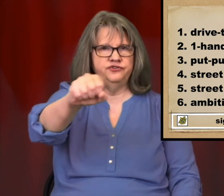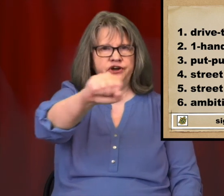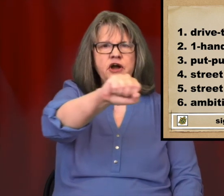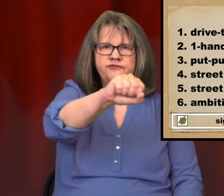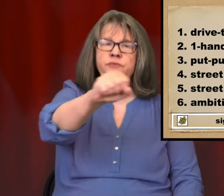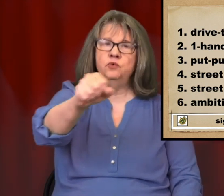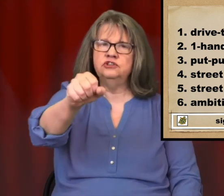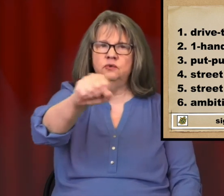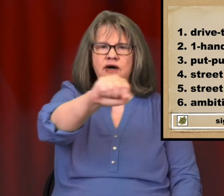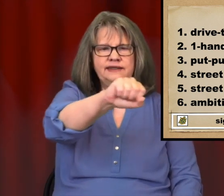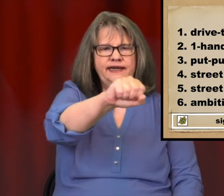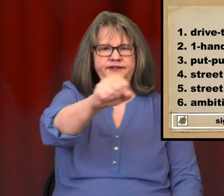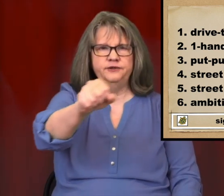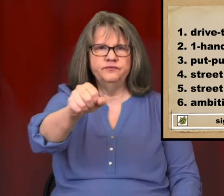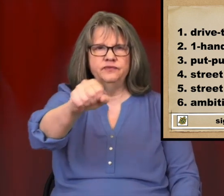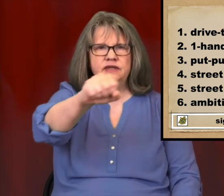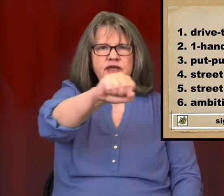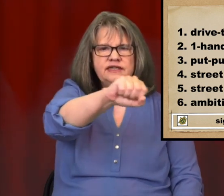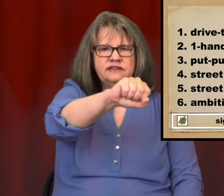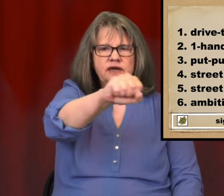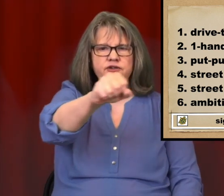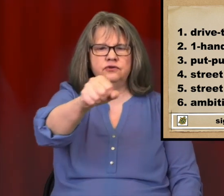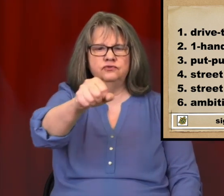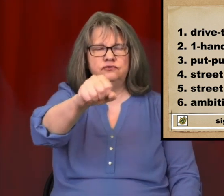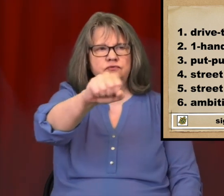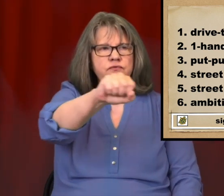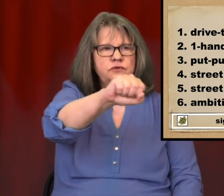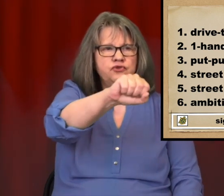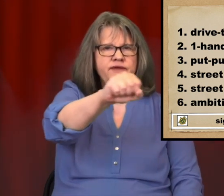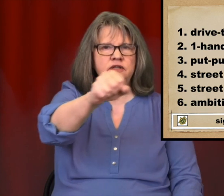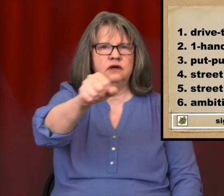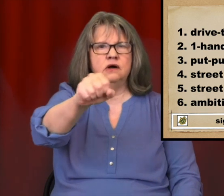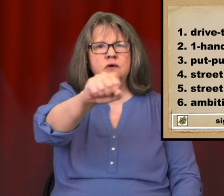very often but once in a while I do. It's like you're driving along